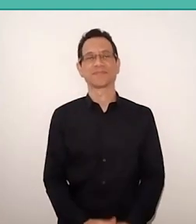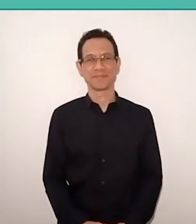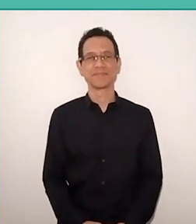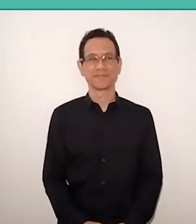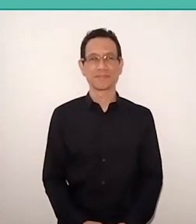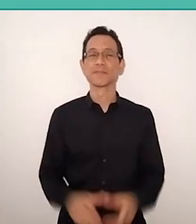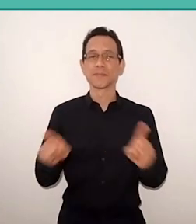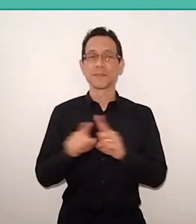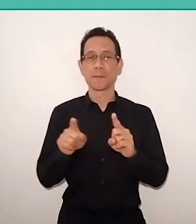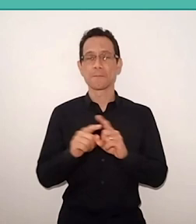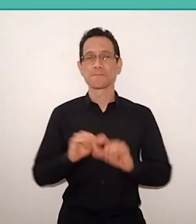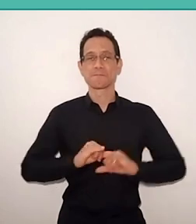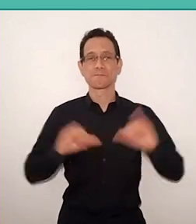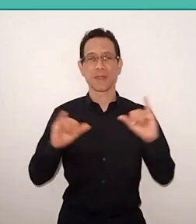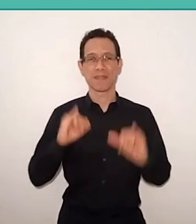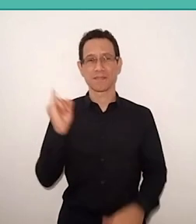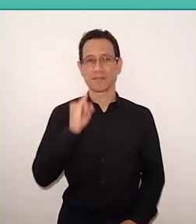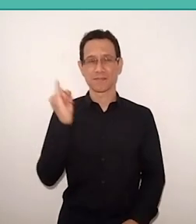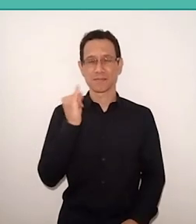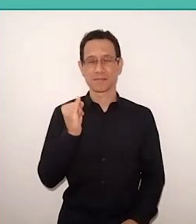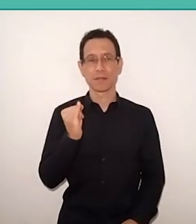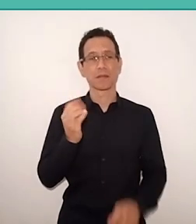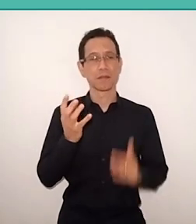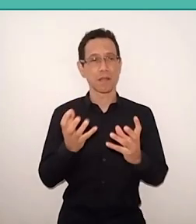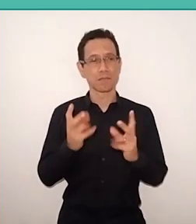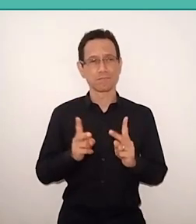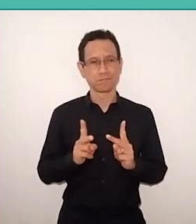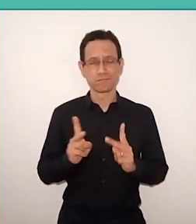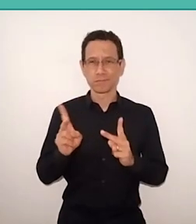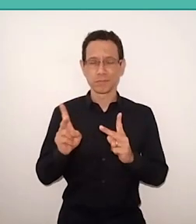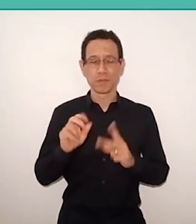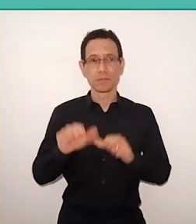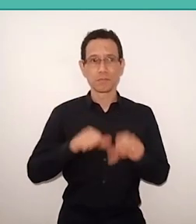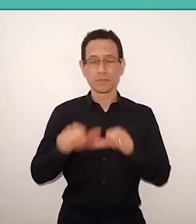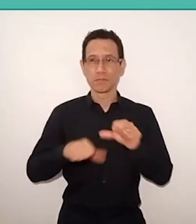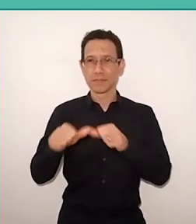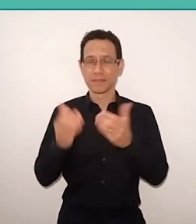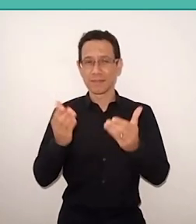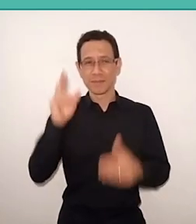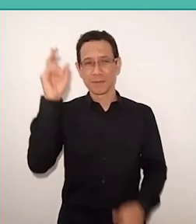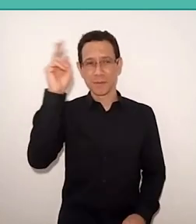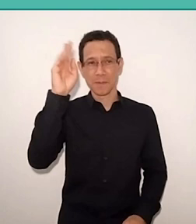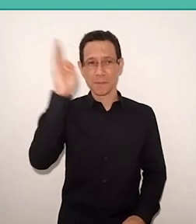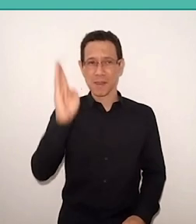because I try to follow Brazilian news, I find it interesting to highlight,